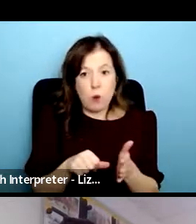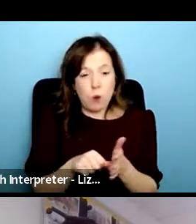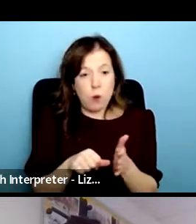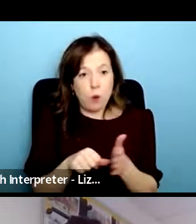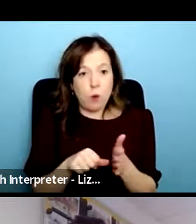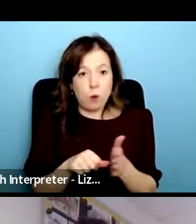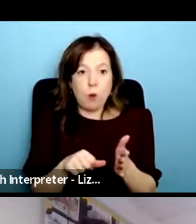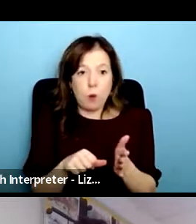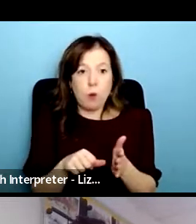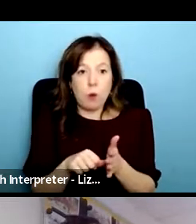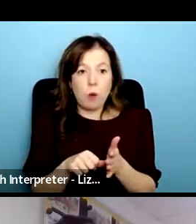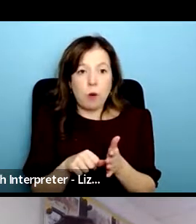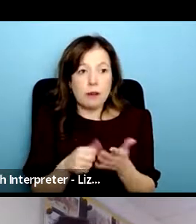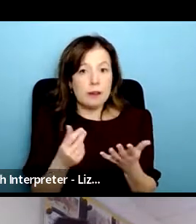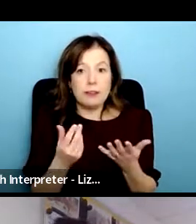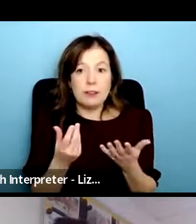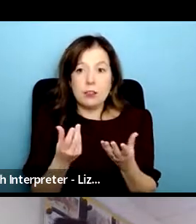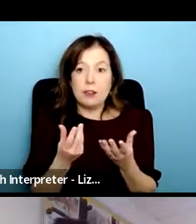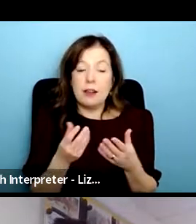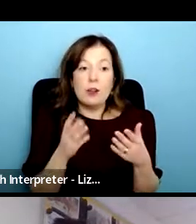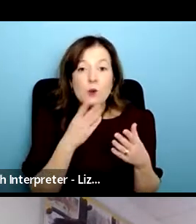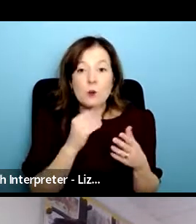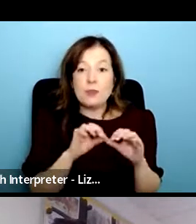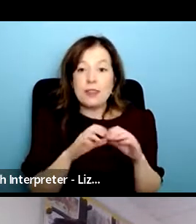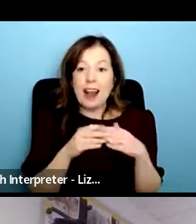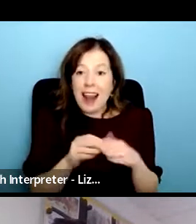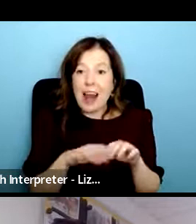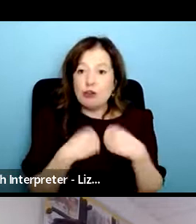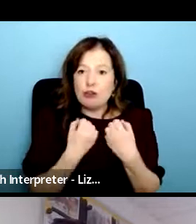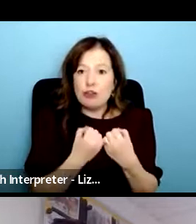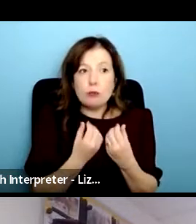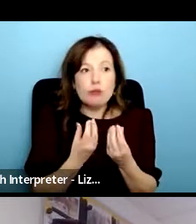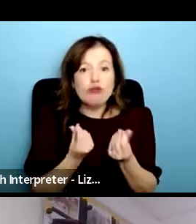we're talking about resourcing user-led groups that we're not saying oh well user-led groups